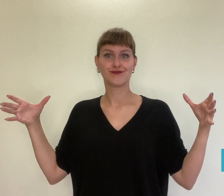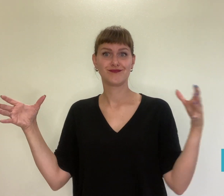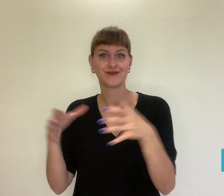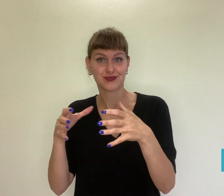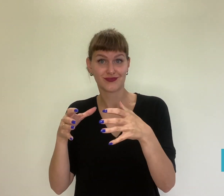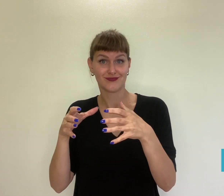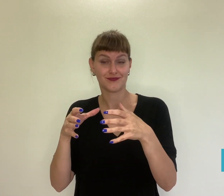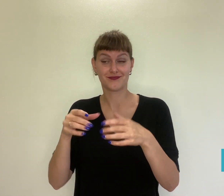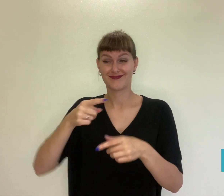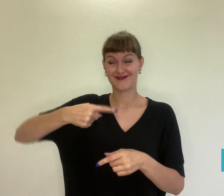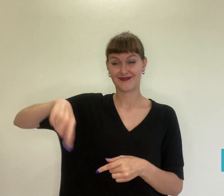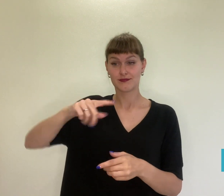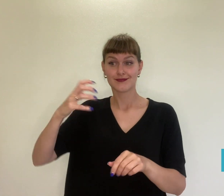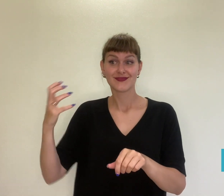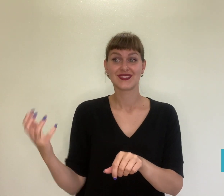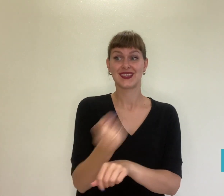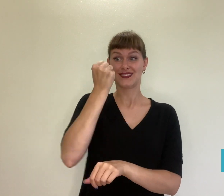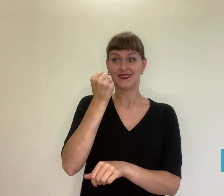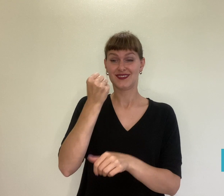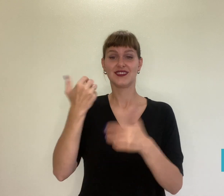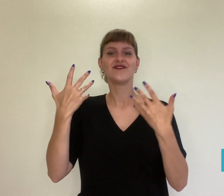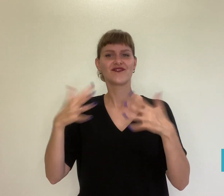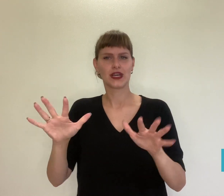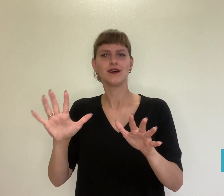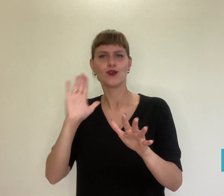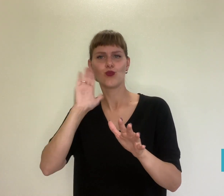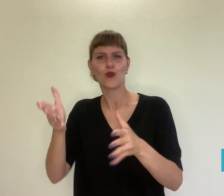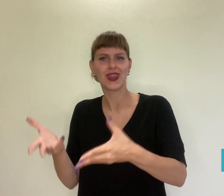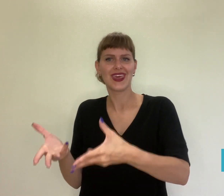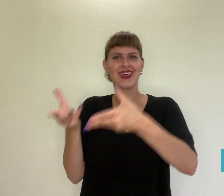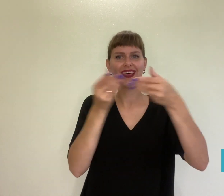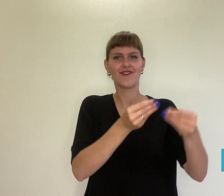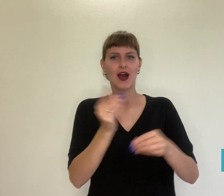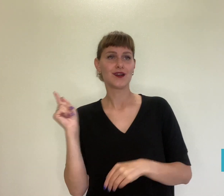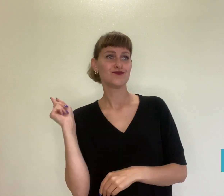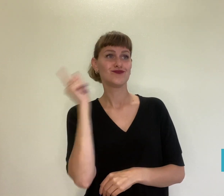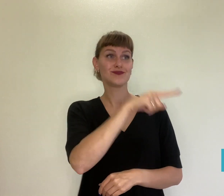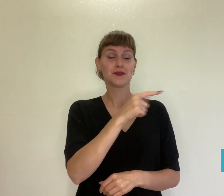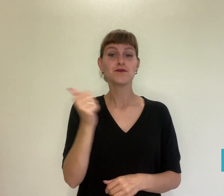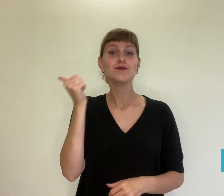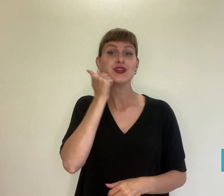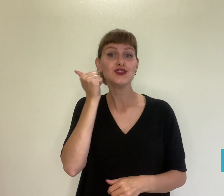The winners will be invited to perform in Moscow at a concert